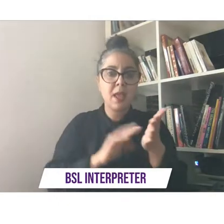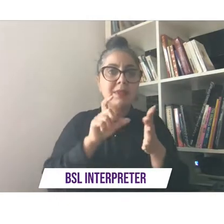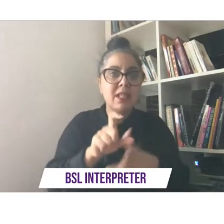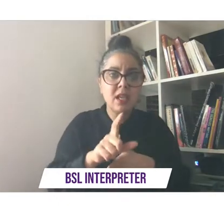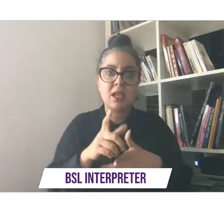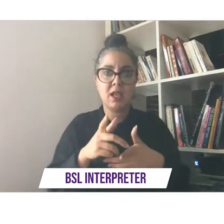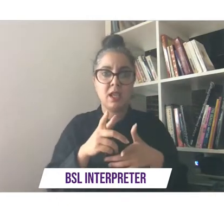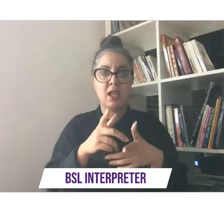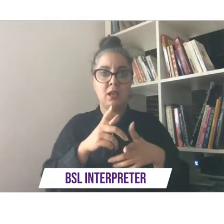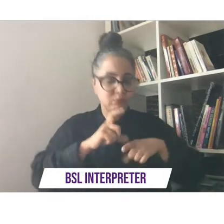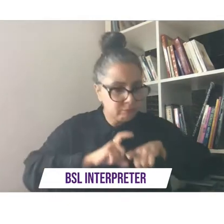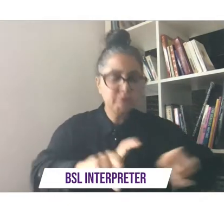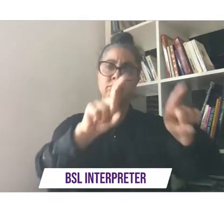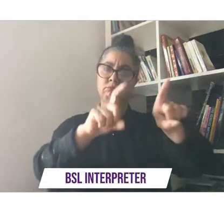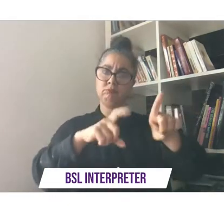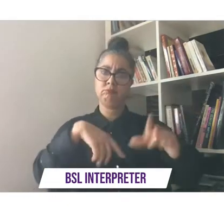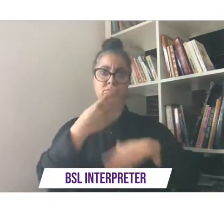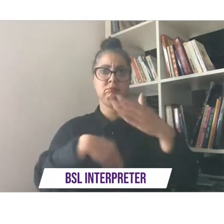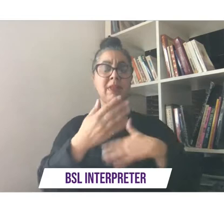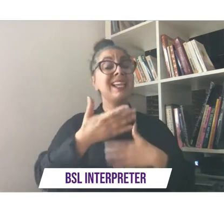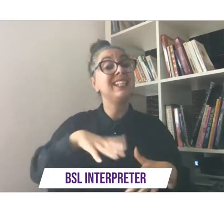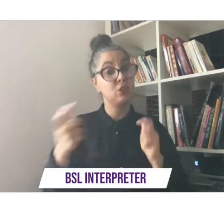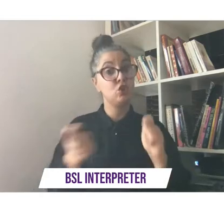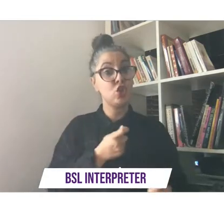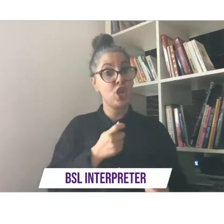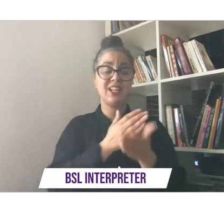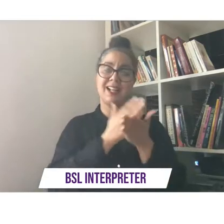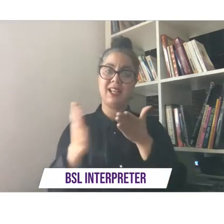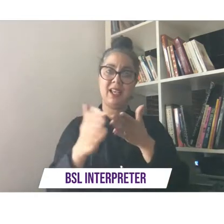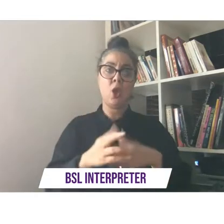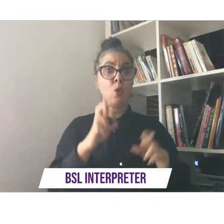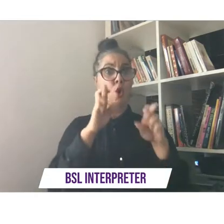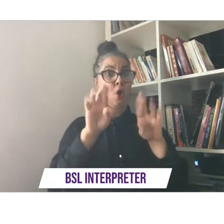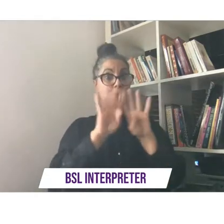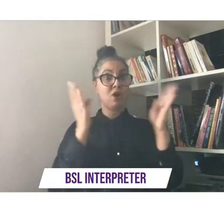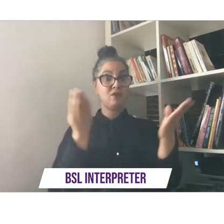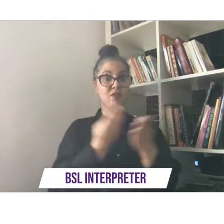the need for change is clear and we hope this conference has taken greater steps than ever